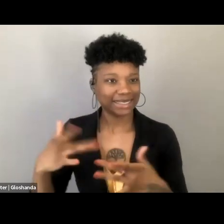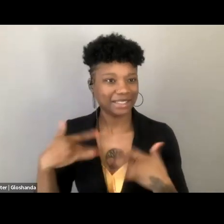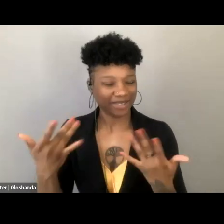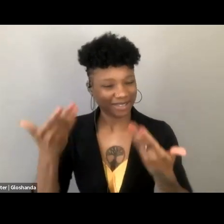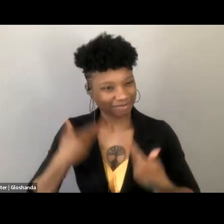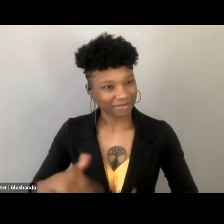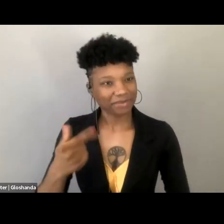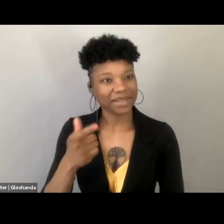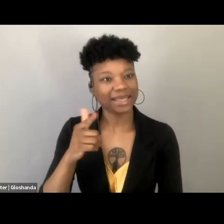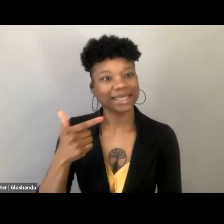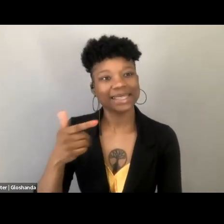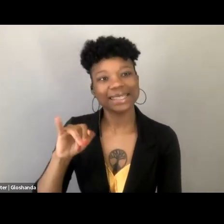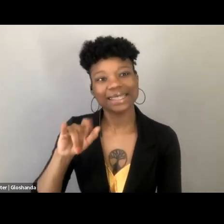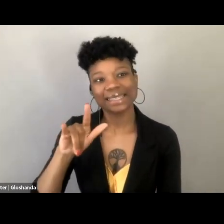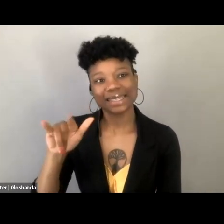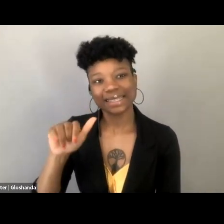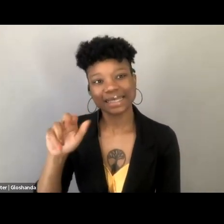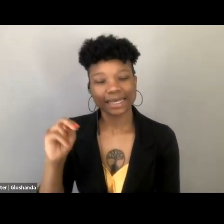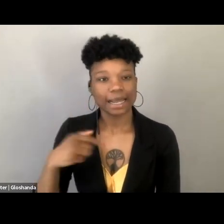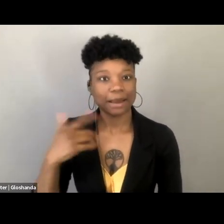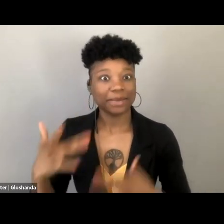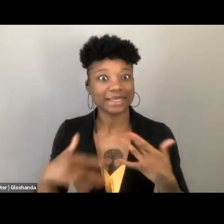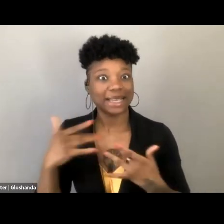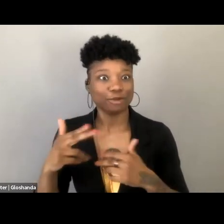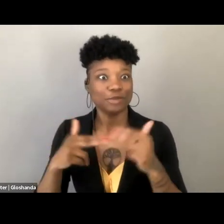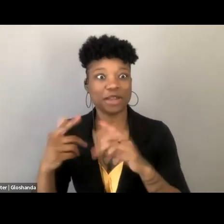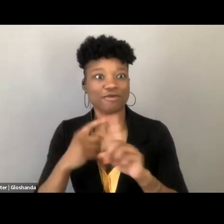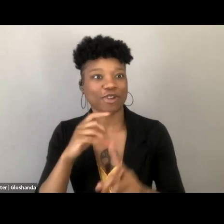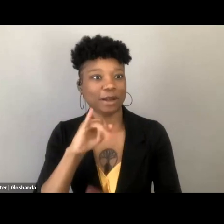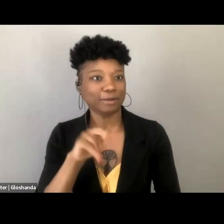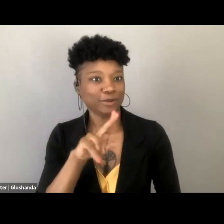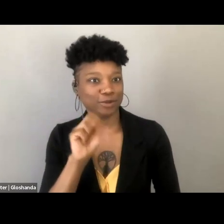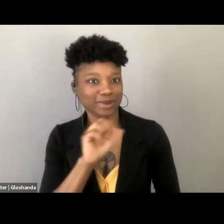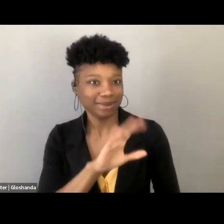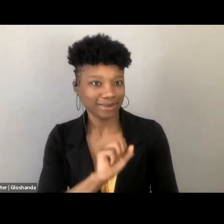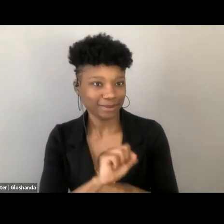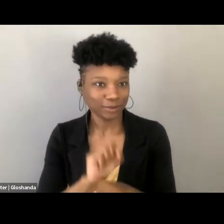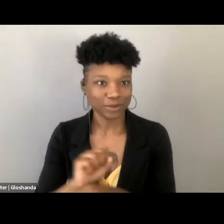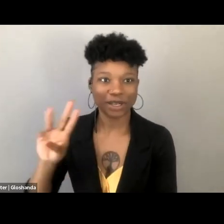I'm so excited to build off of Jules' and Whit's work, both of whom I've admired for a long time.